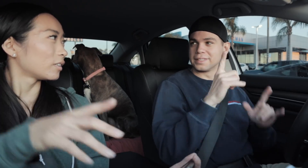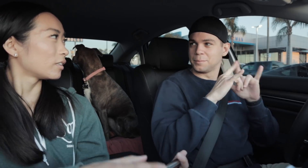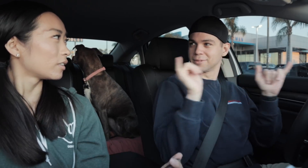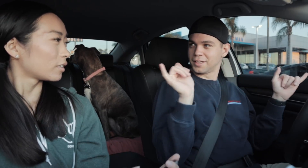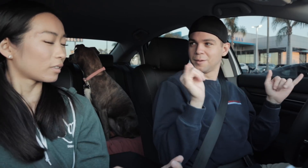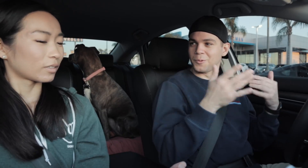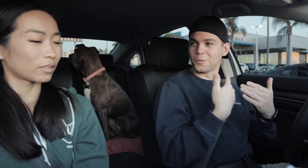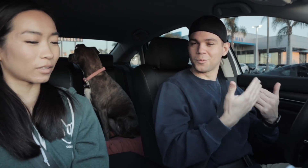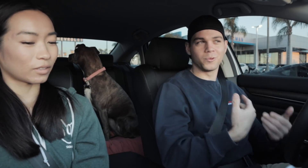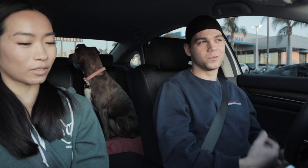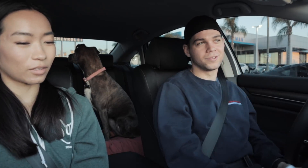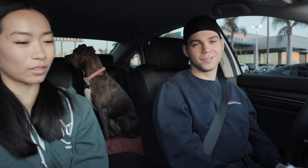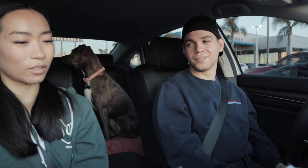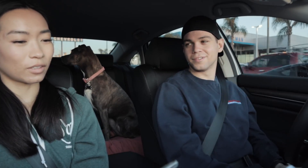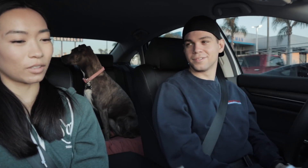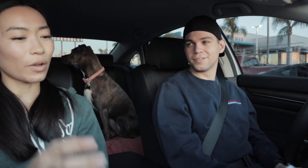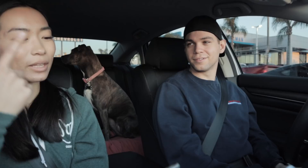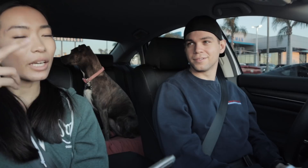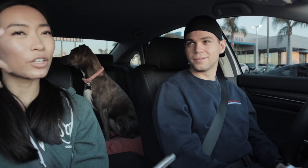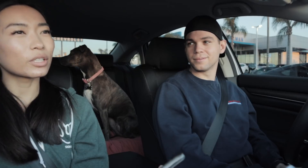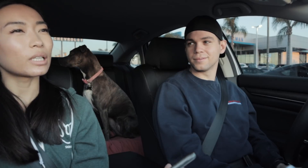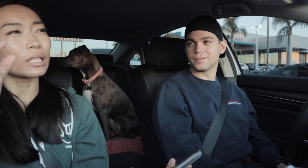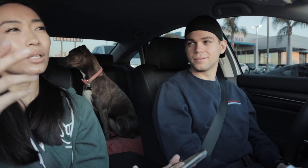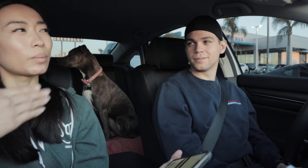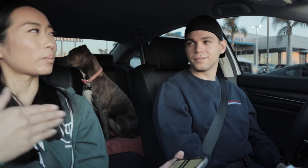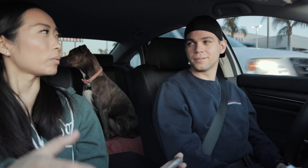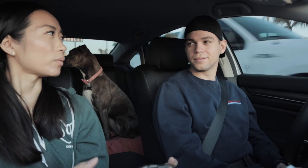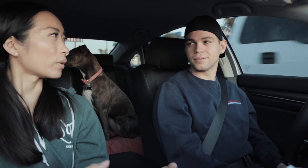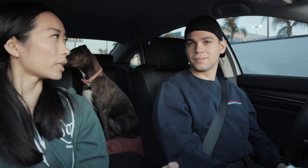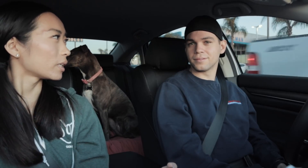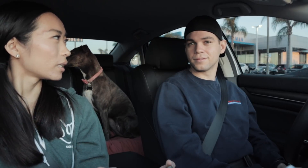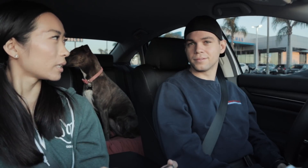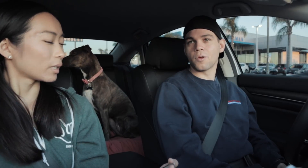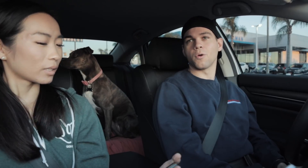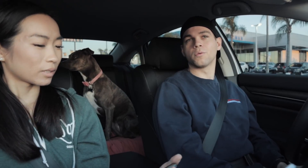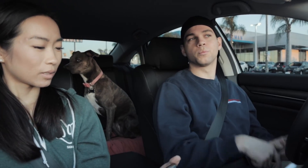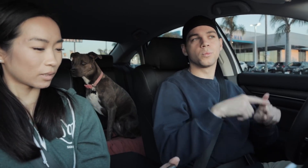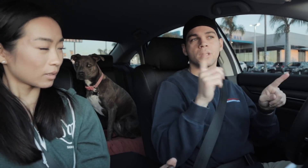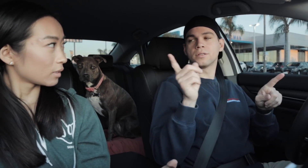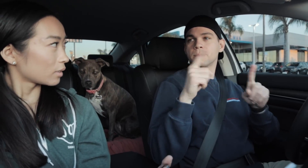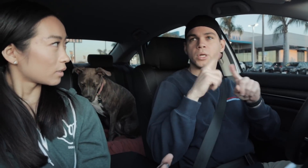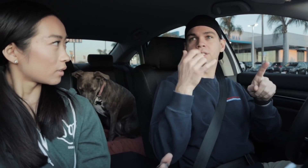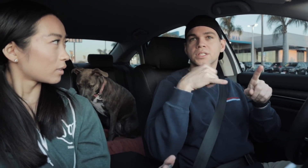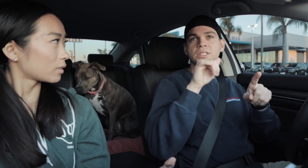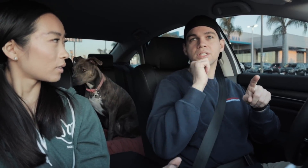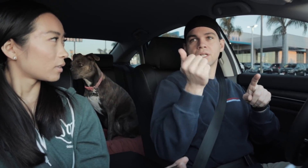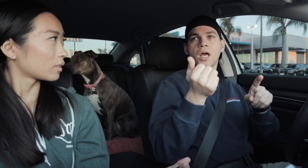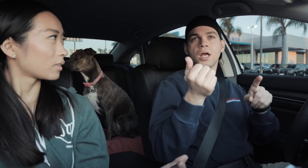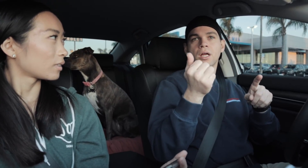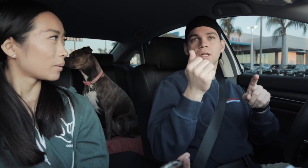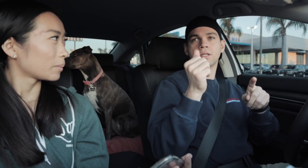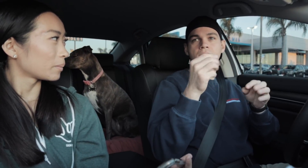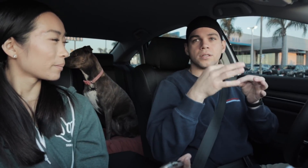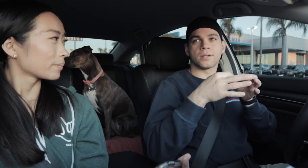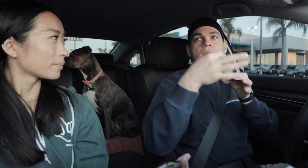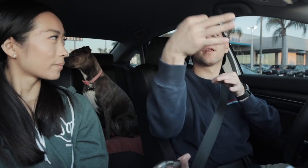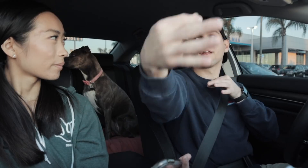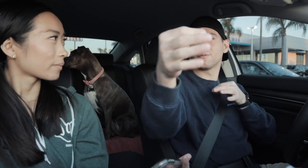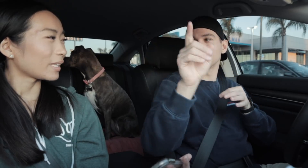R: same time almost E: No, I think I heard a little bit before R: oh but still not delayed enough where it would be dangerous